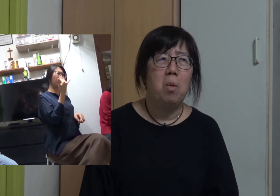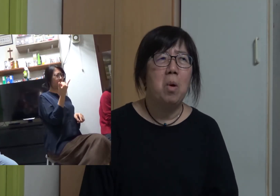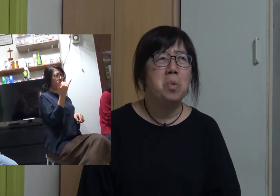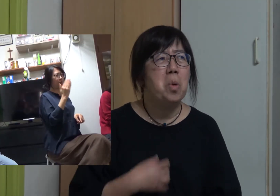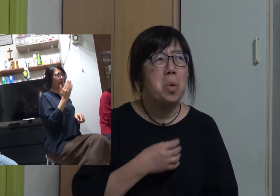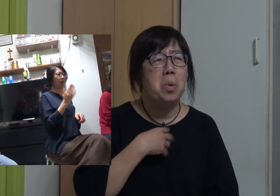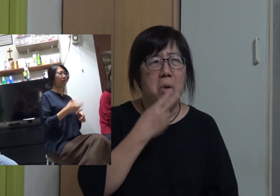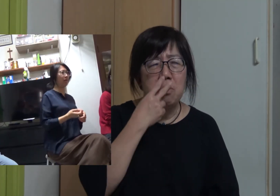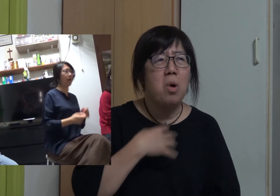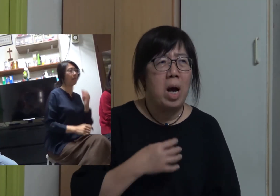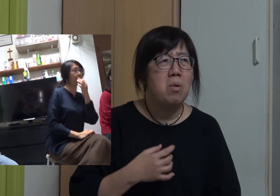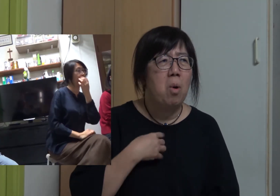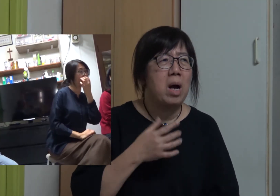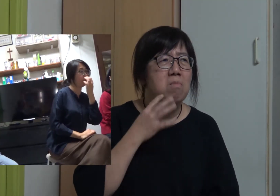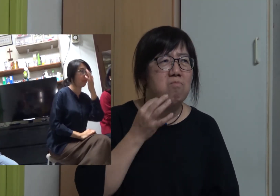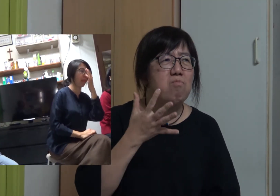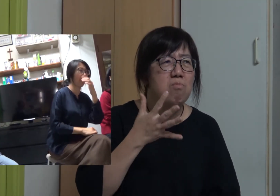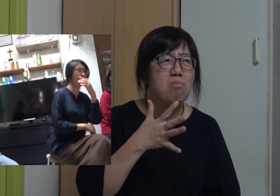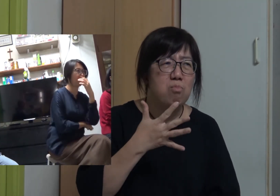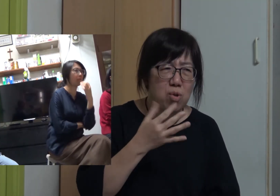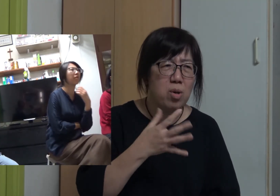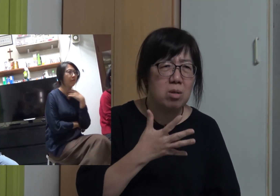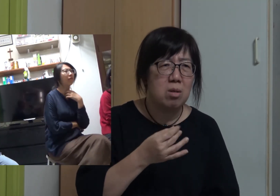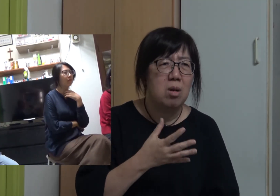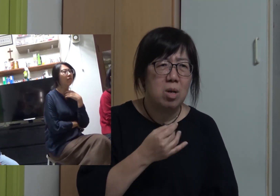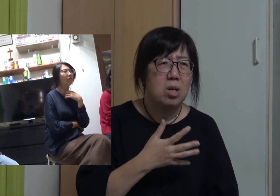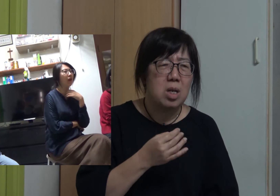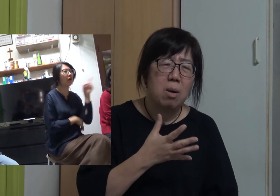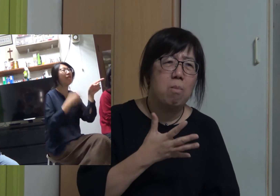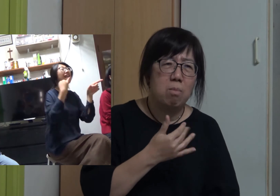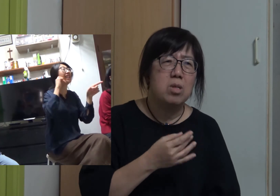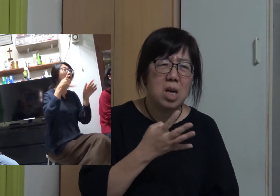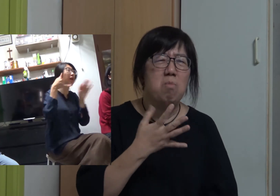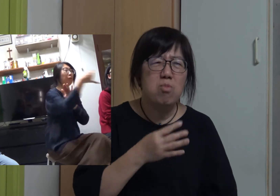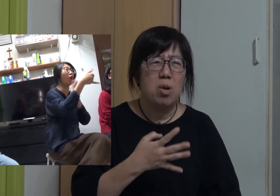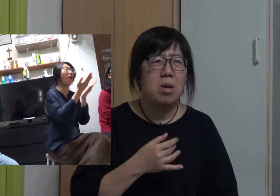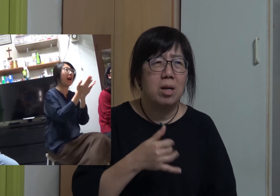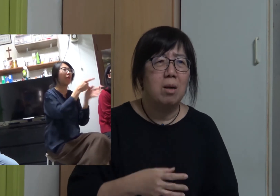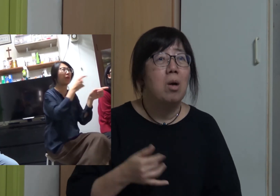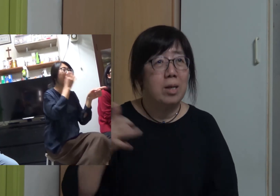Hoi Yan: Around five or six years old? Yuet Sheung: I started to learn sign language at five Hoi Yan: Because your elder sister was sent to a school for the deaf